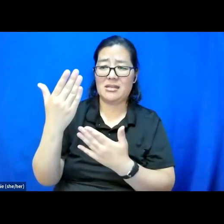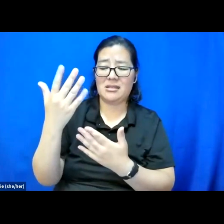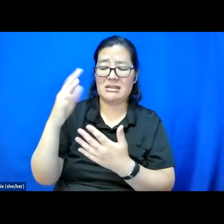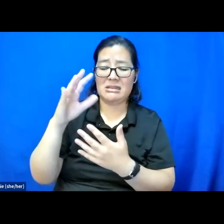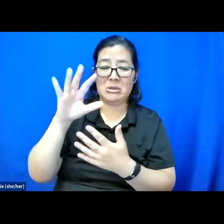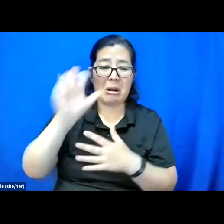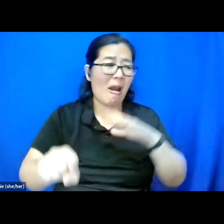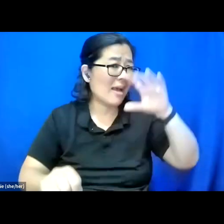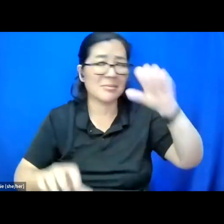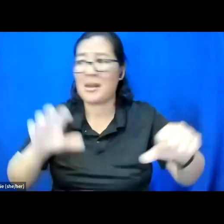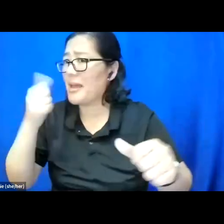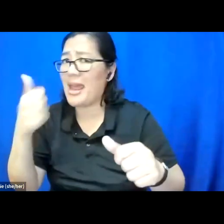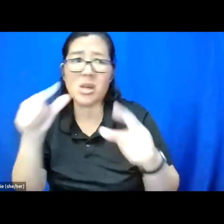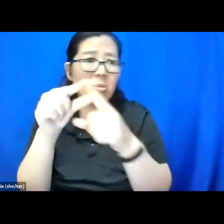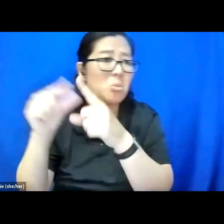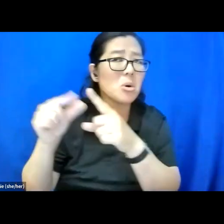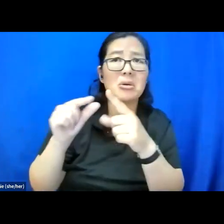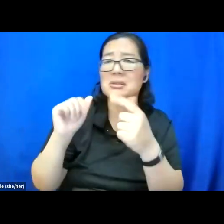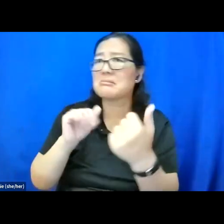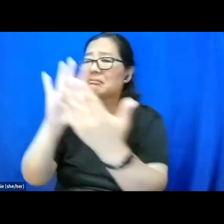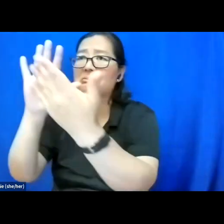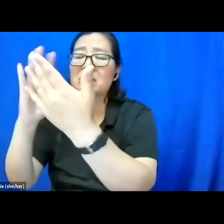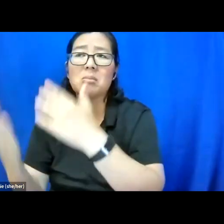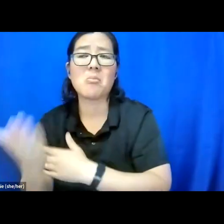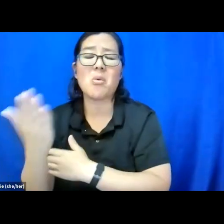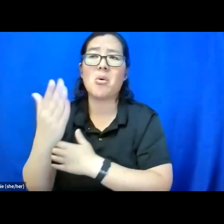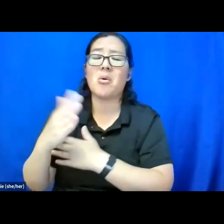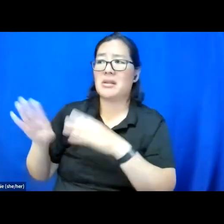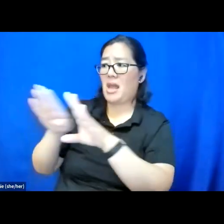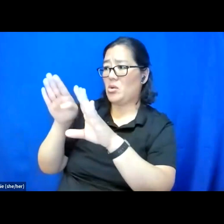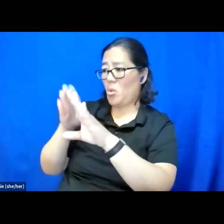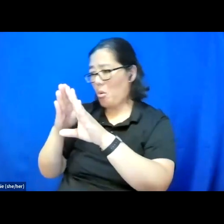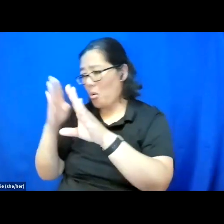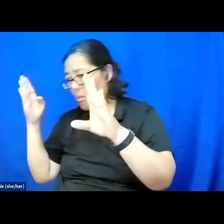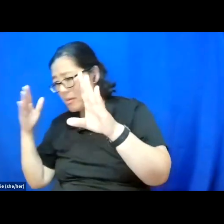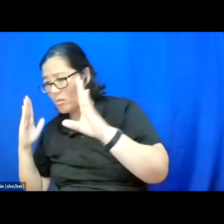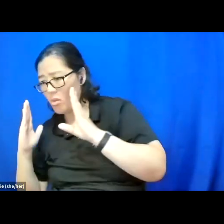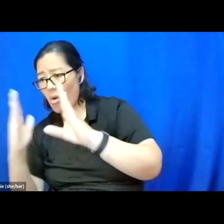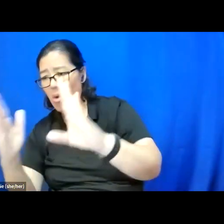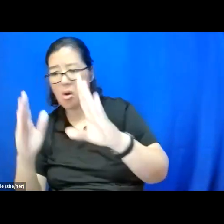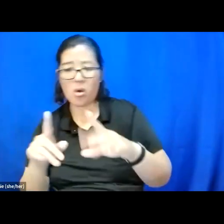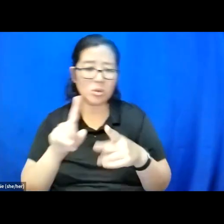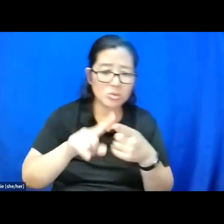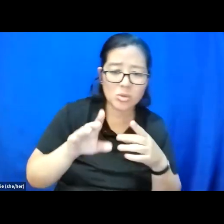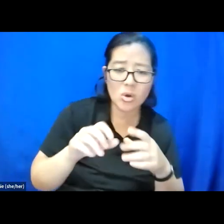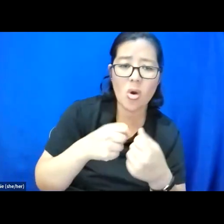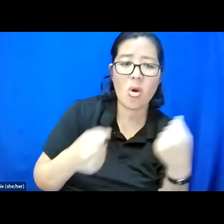To greet the morning, to face the door opening to the hall, to the car, to open the car door